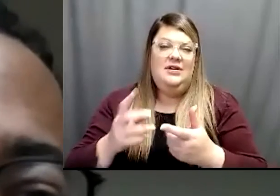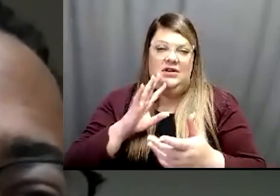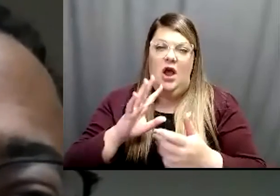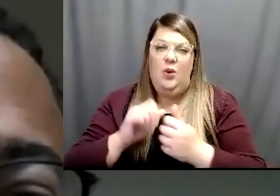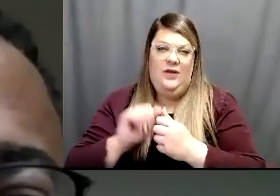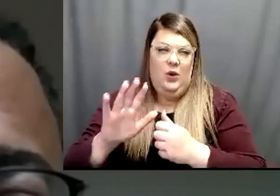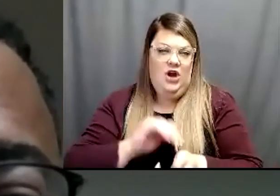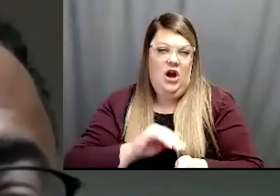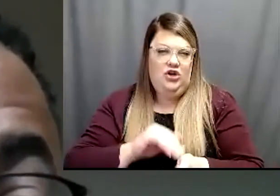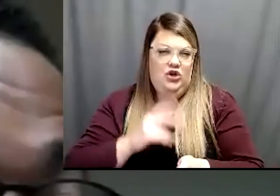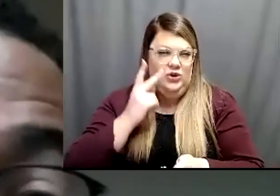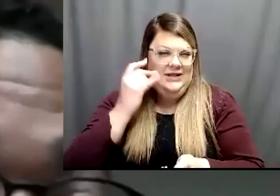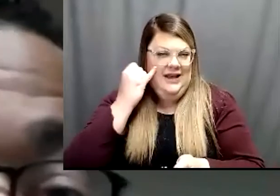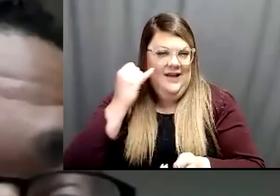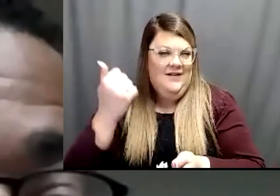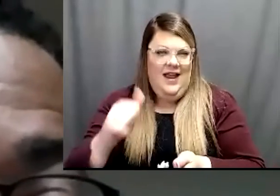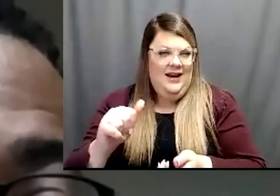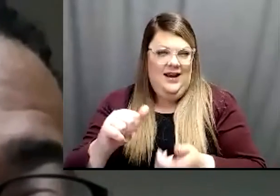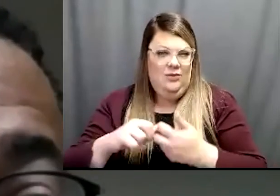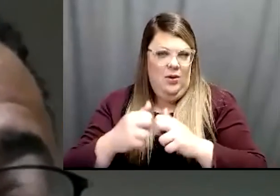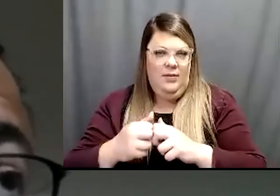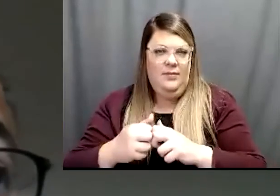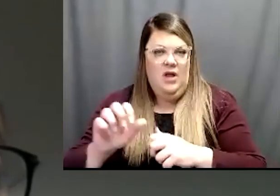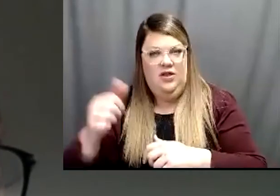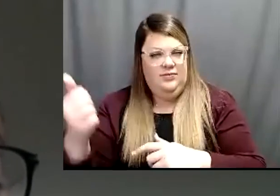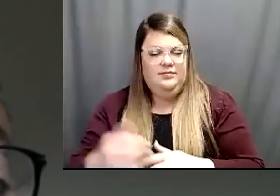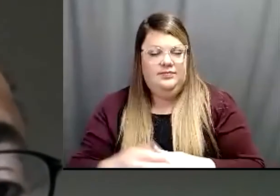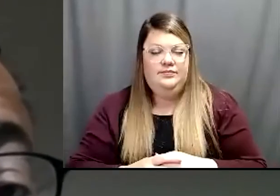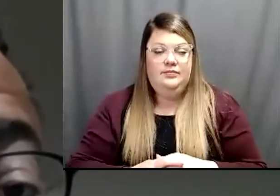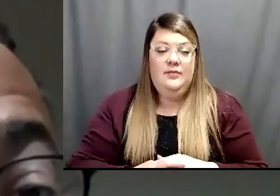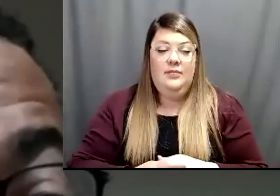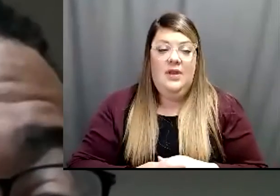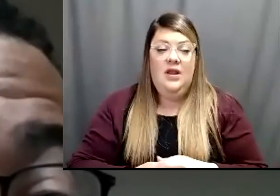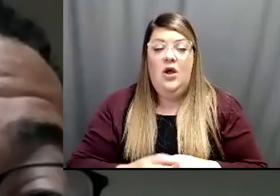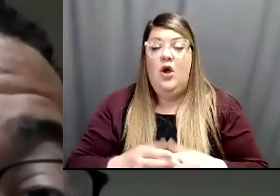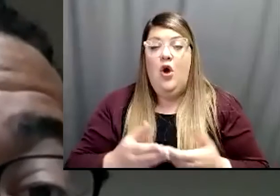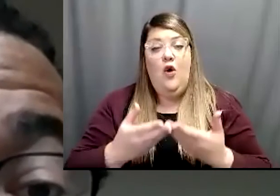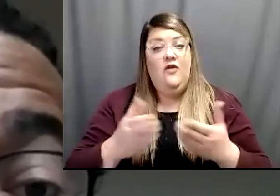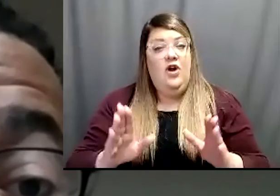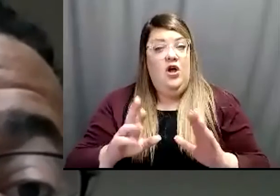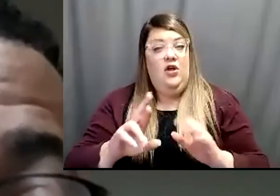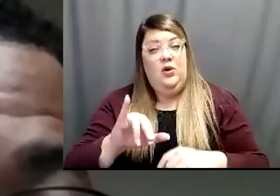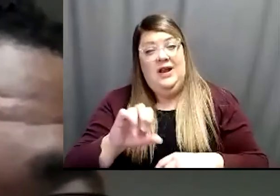you have if something else. Overall you know the risk of severe illness is extremely extremely low